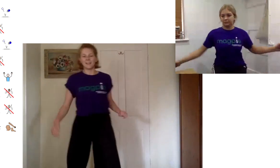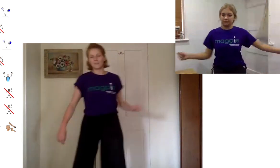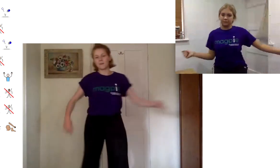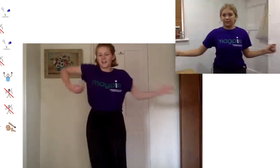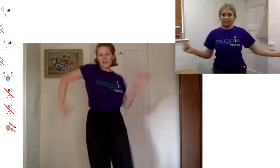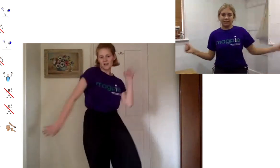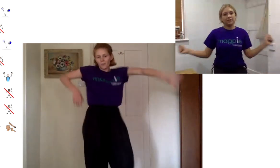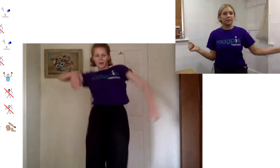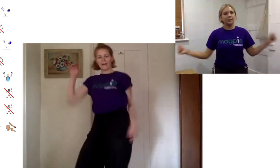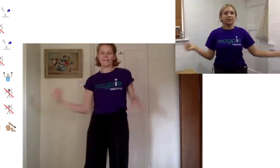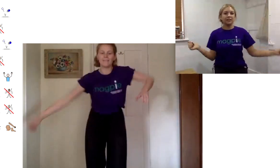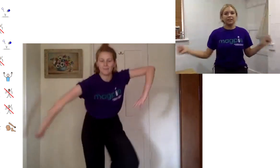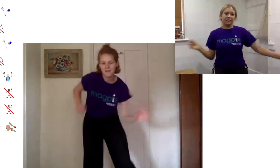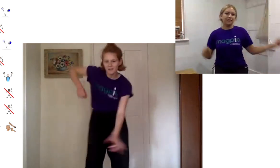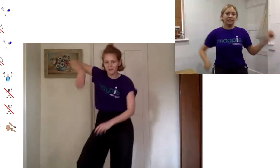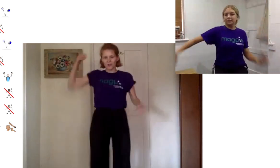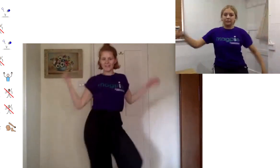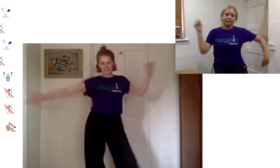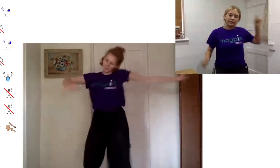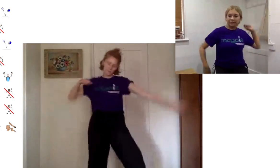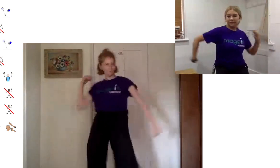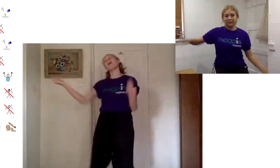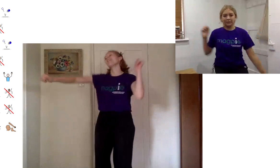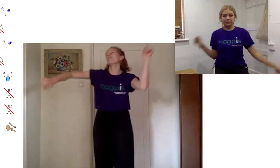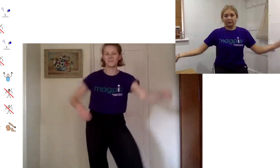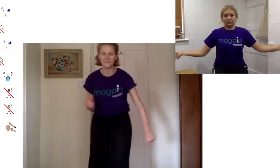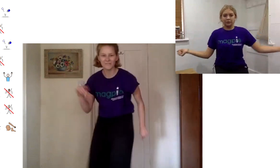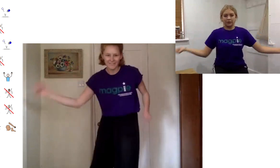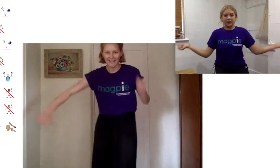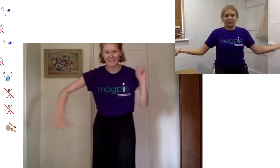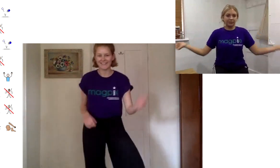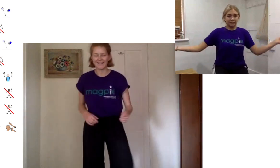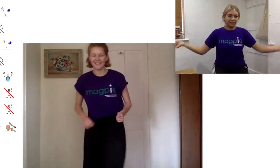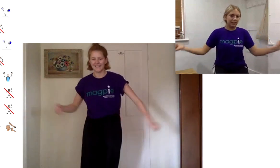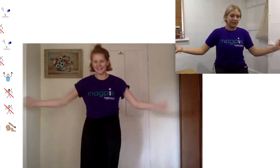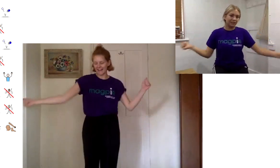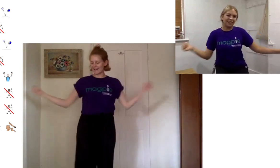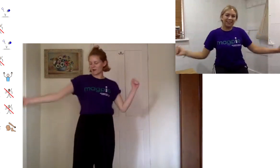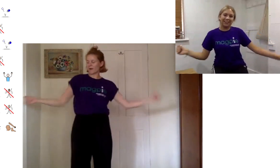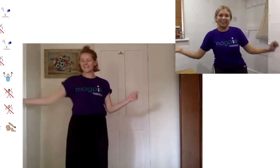love me you might shake your whole body that might be your choice whoa elbows yeah elbows